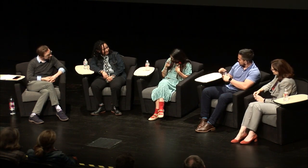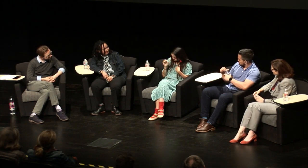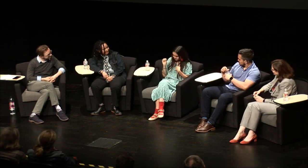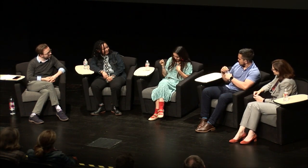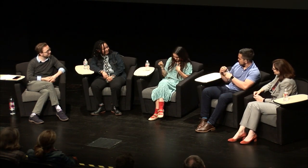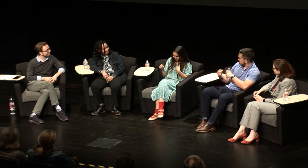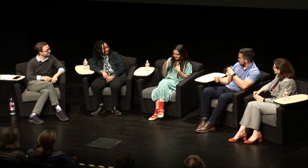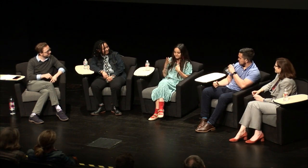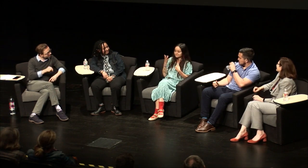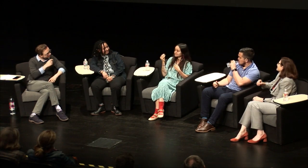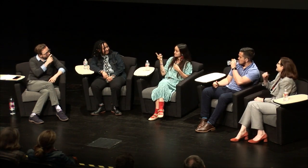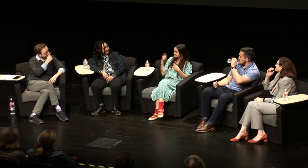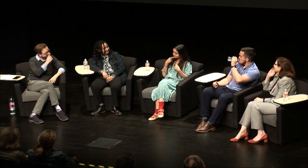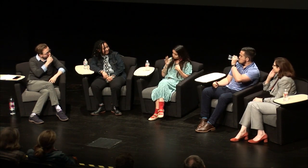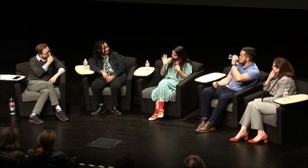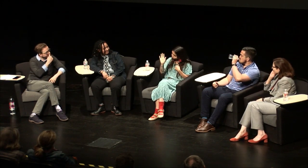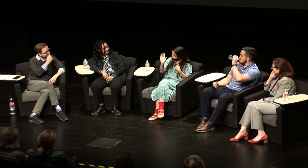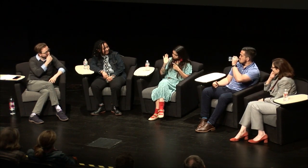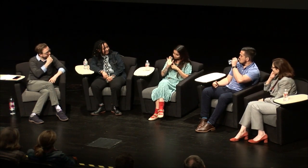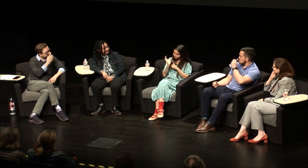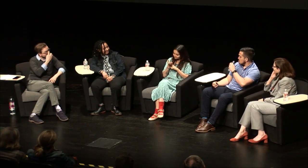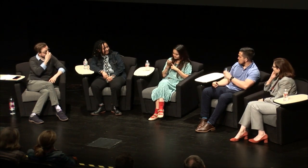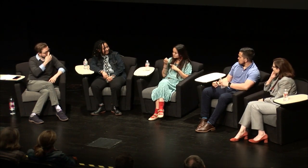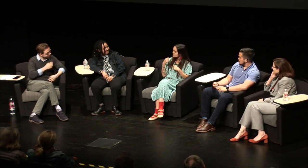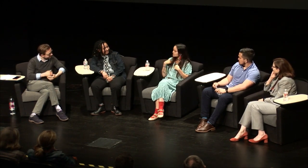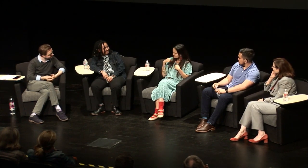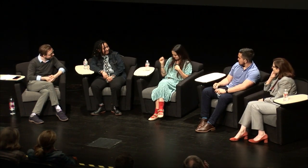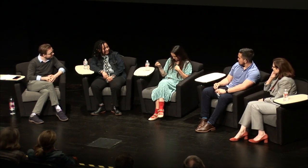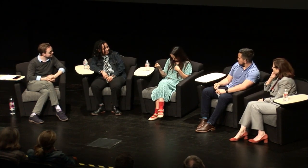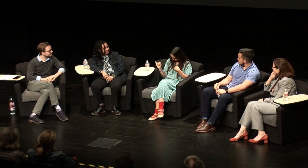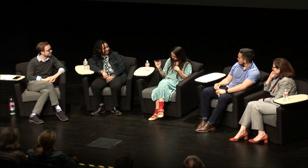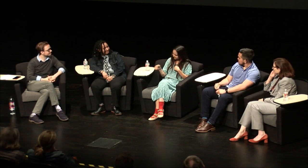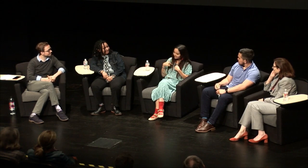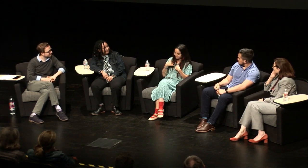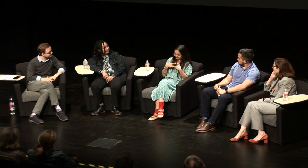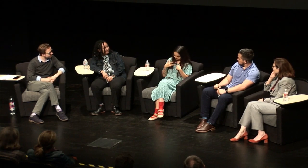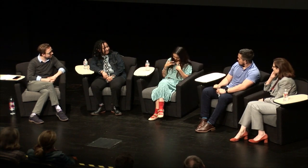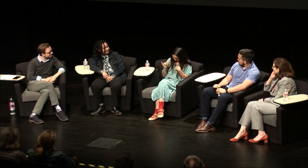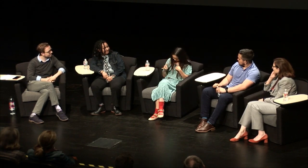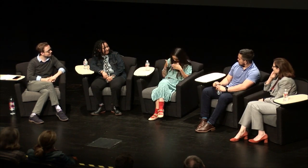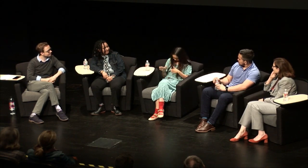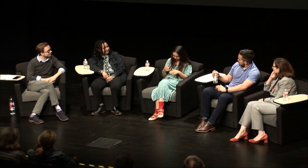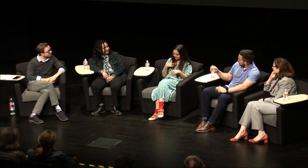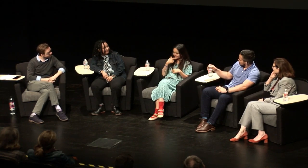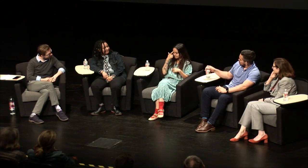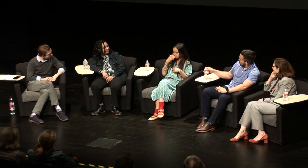[Claudia:] So I am also Mexican, yes, and you wanted to ask my culture yes I feel like that's